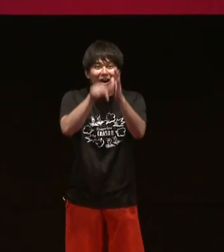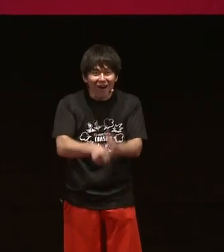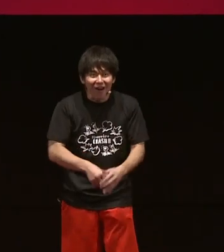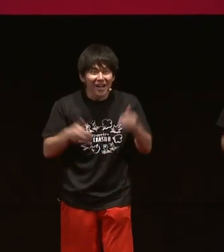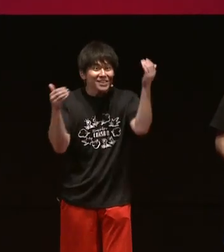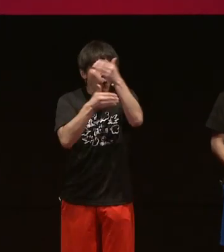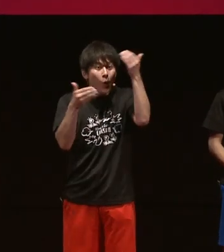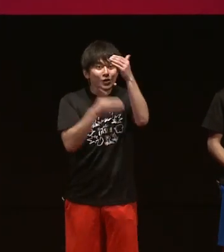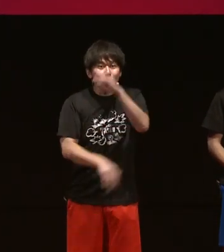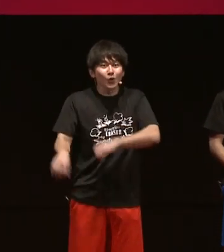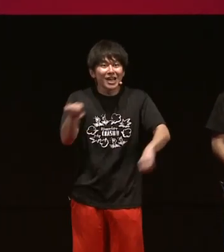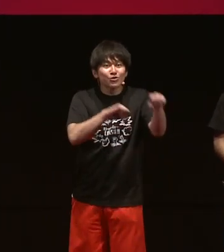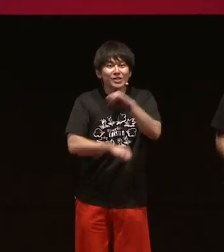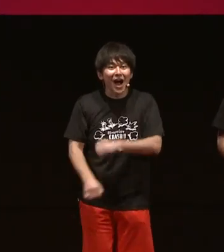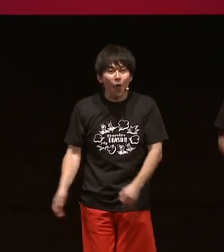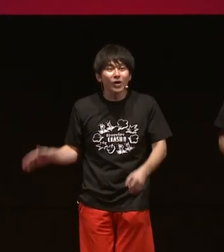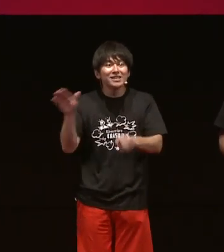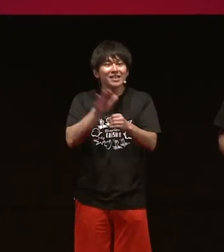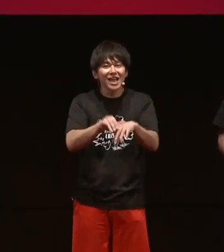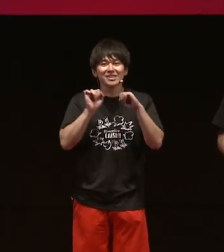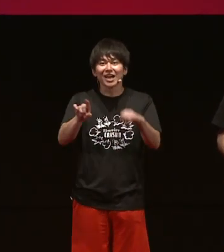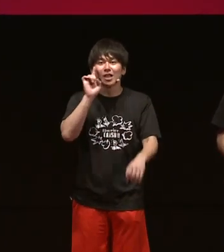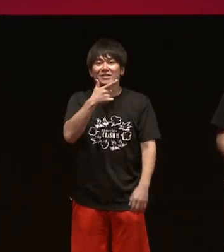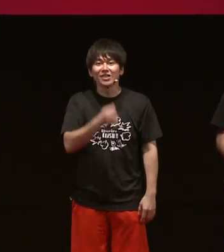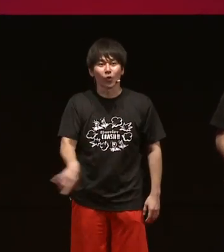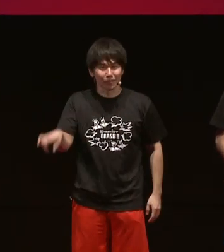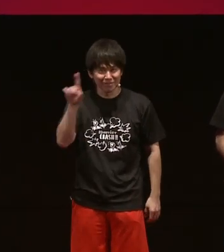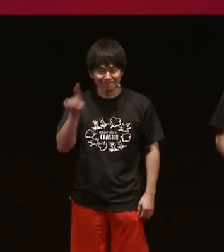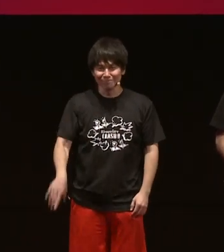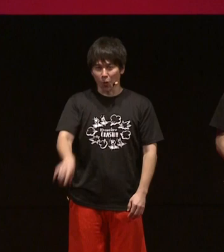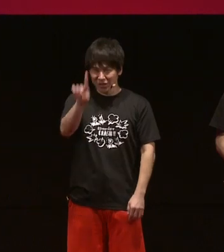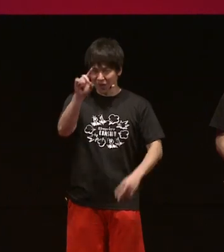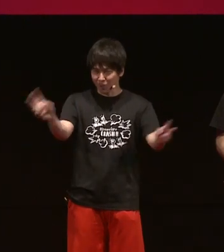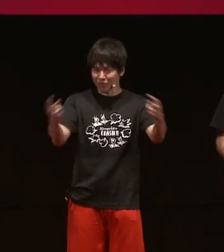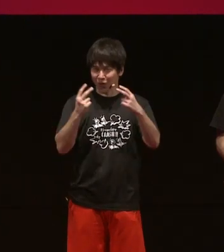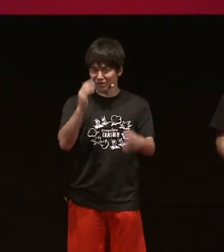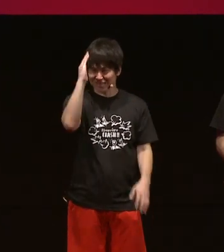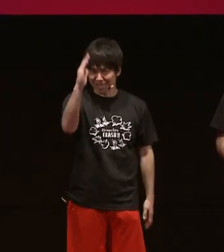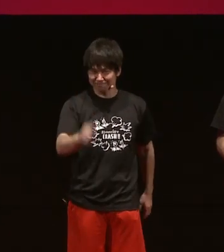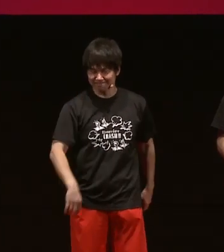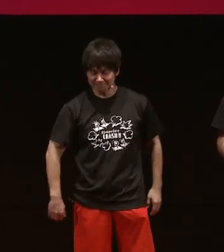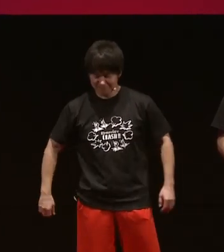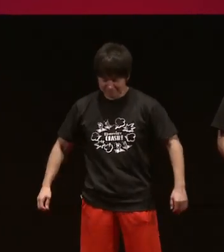This time I will add facial expressions and gestures. Please watch one more time.